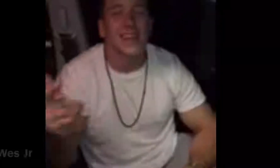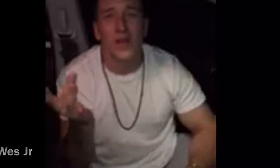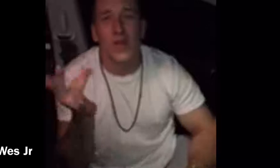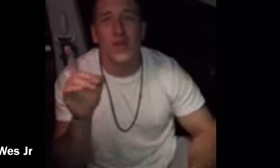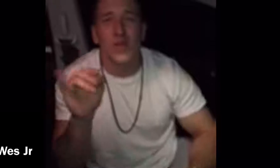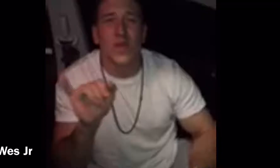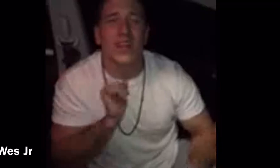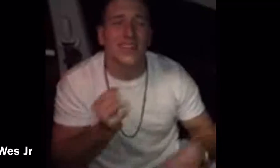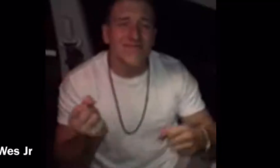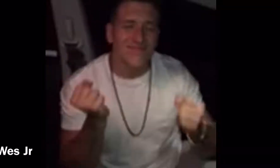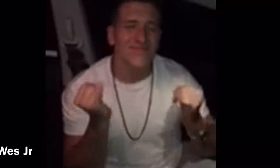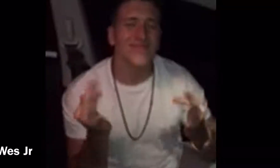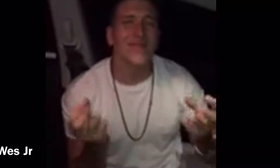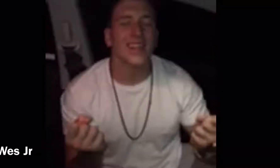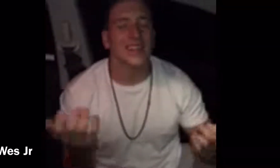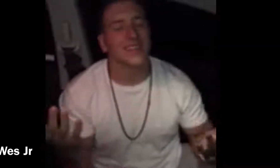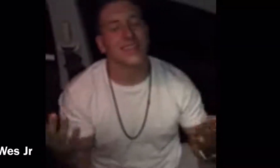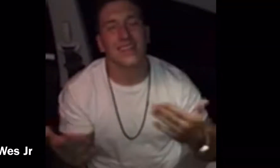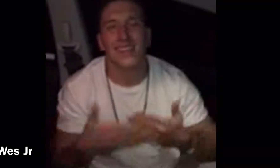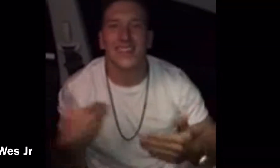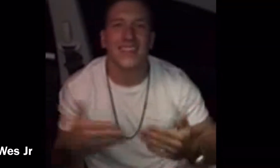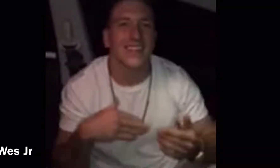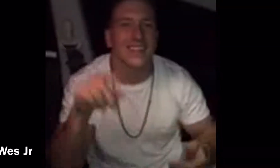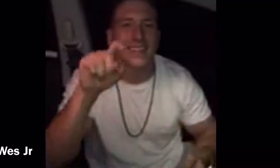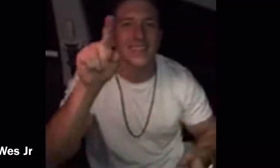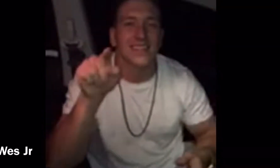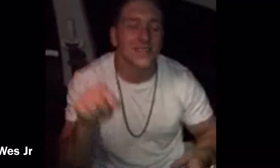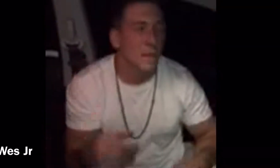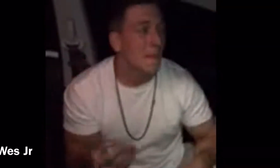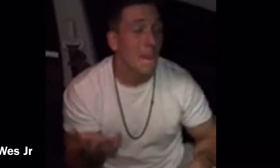Hey, why I sign? That's an easy question.